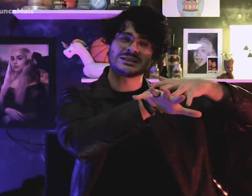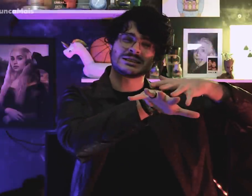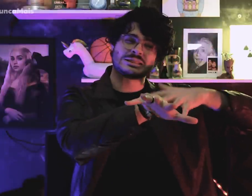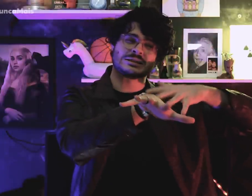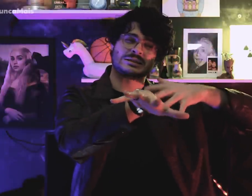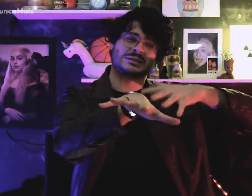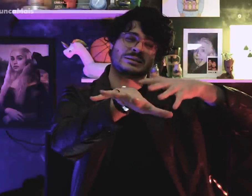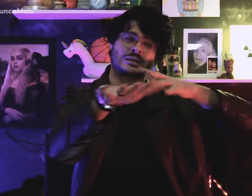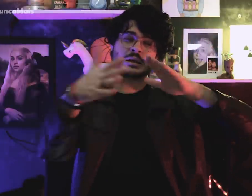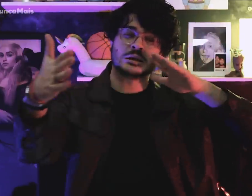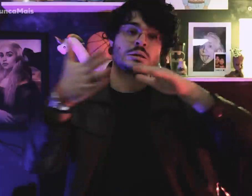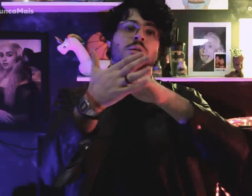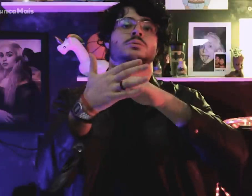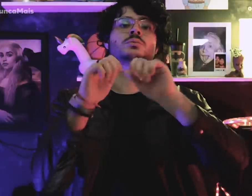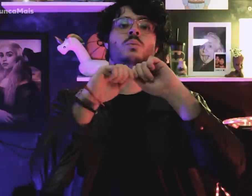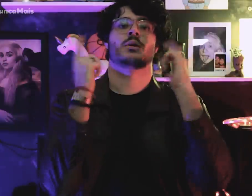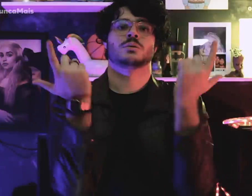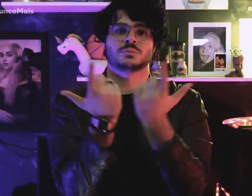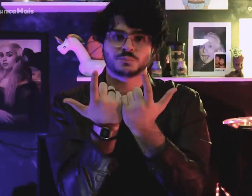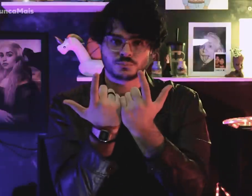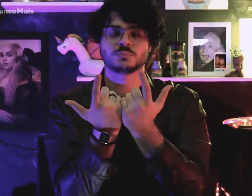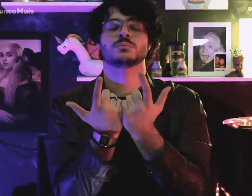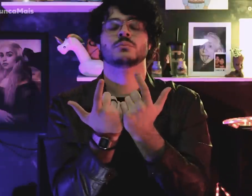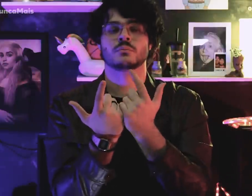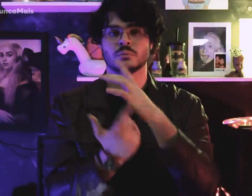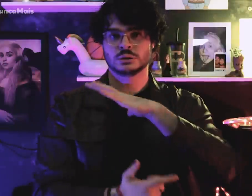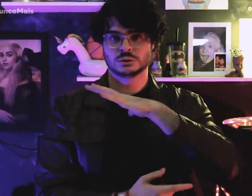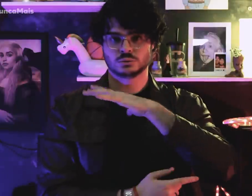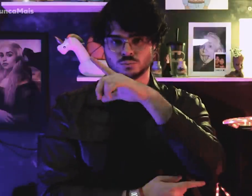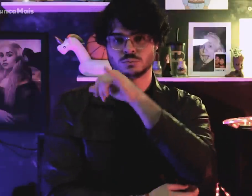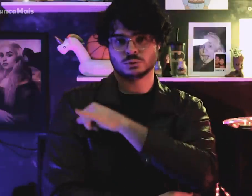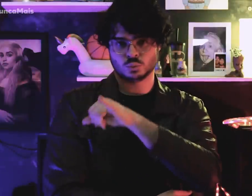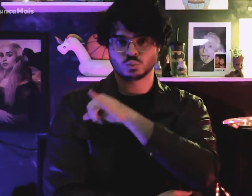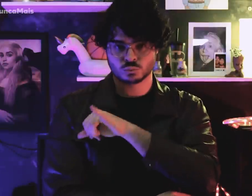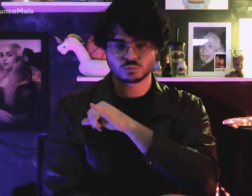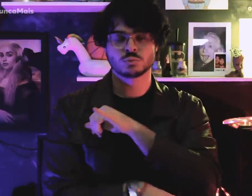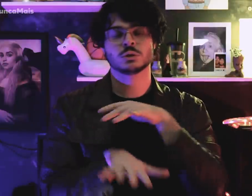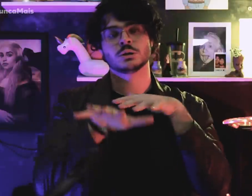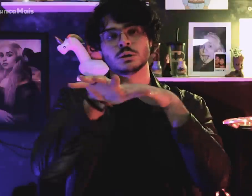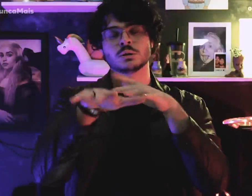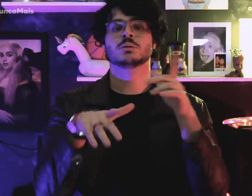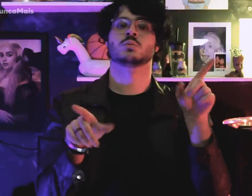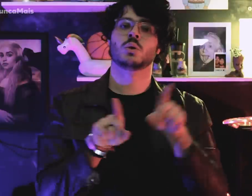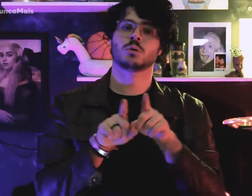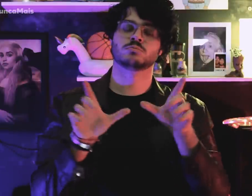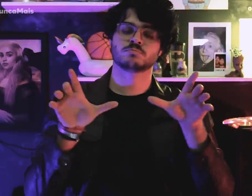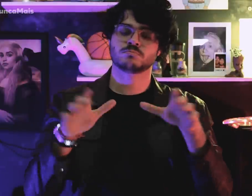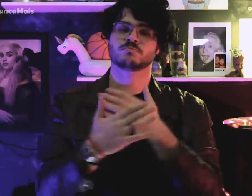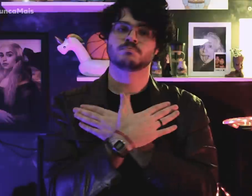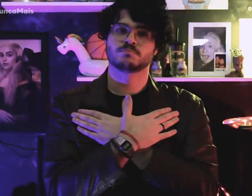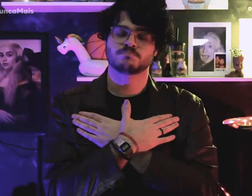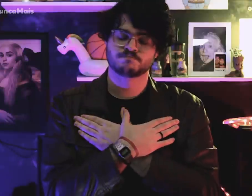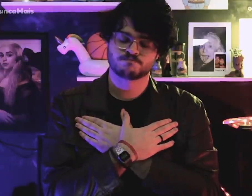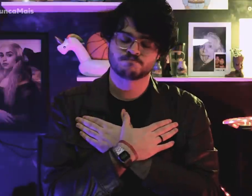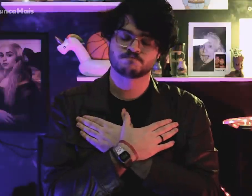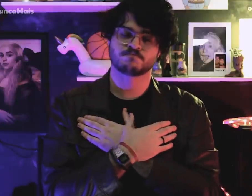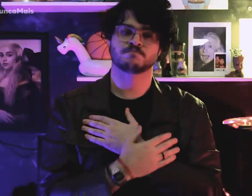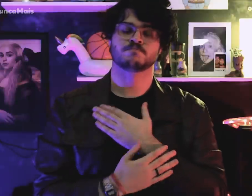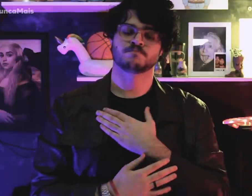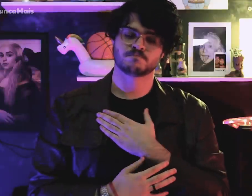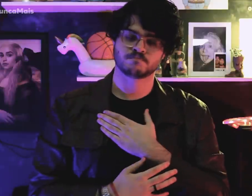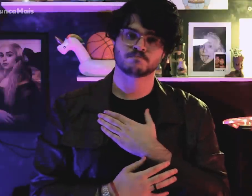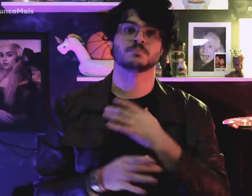to the Legislative Assembly, in the center from Rio de Janeiro, where it was veiled.